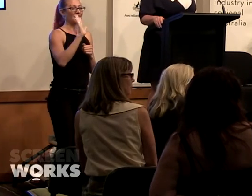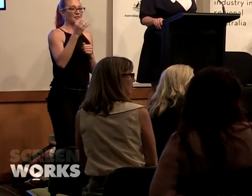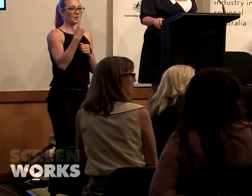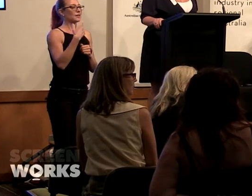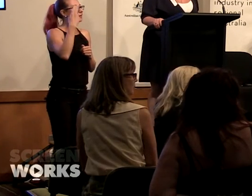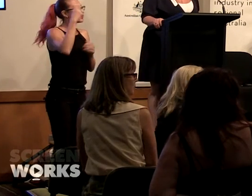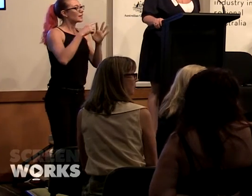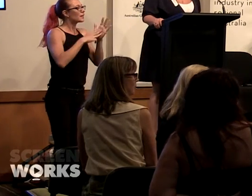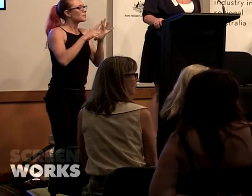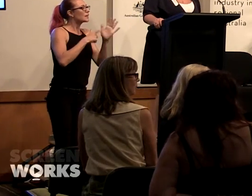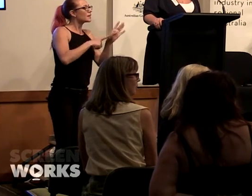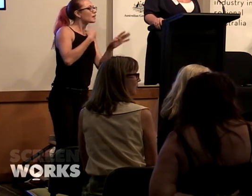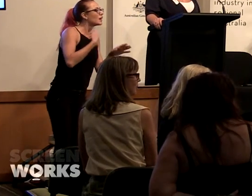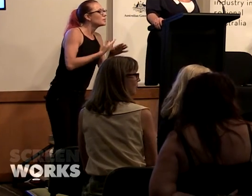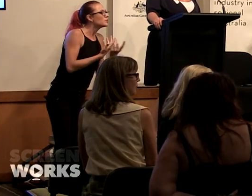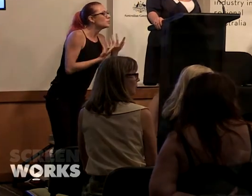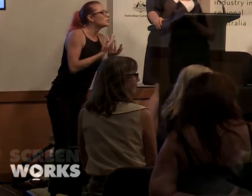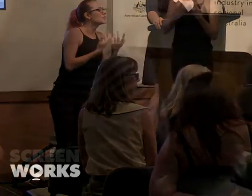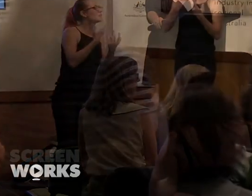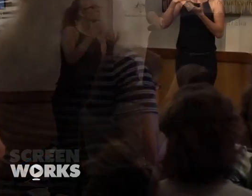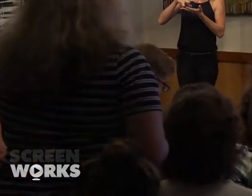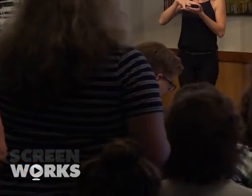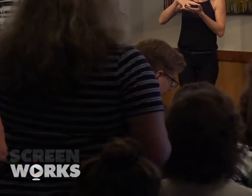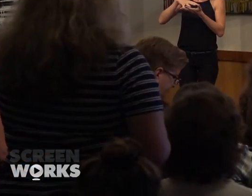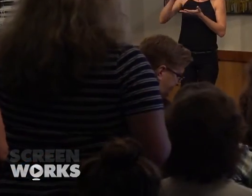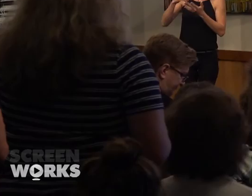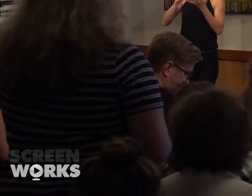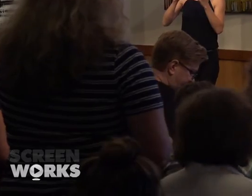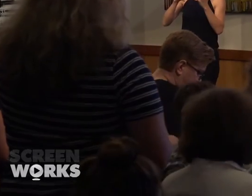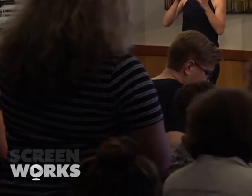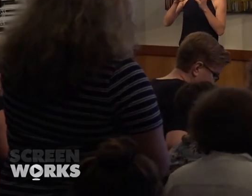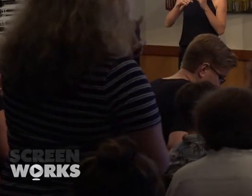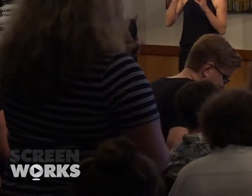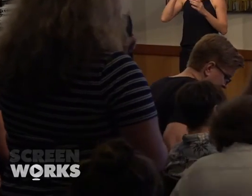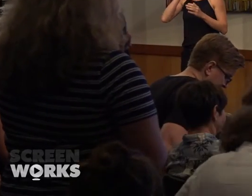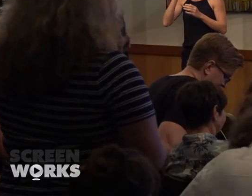Hello everyone, I'm Emily I'm a uni student at SCU I heard in one of them i think it